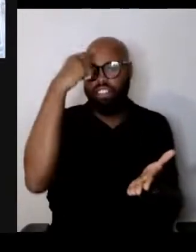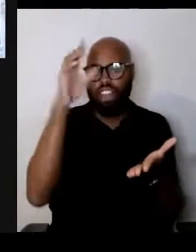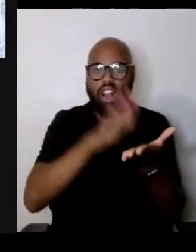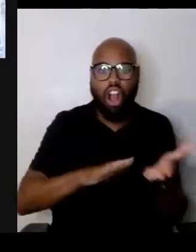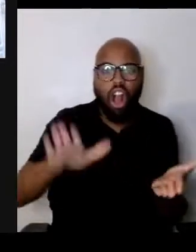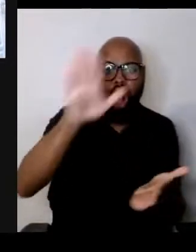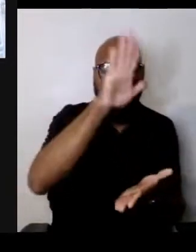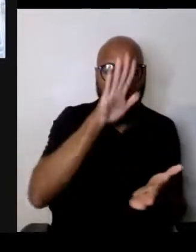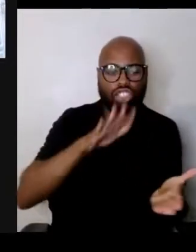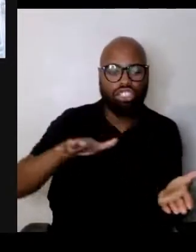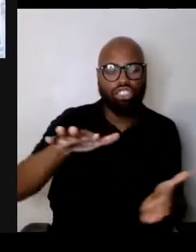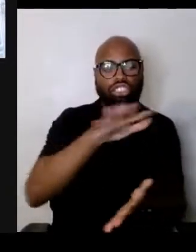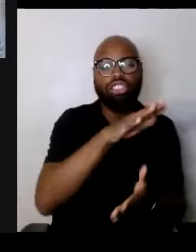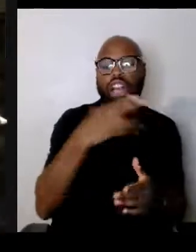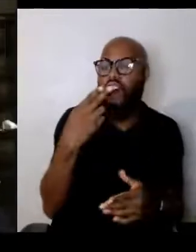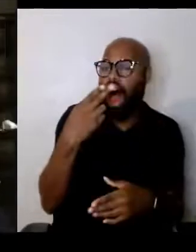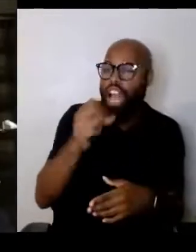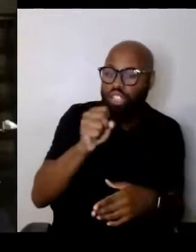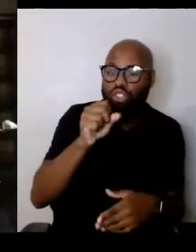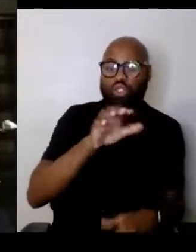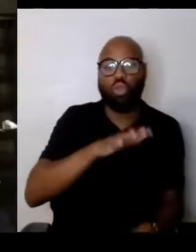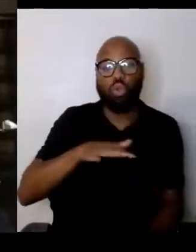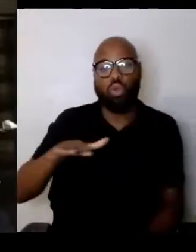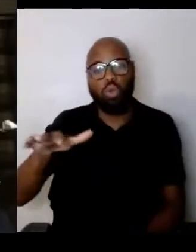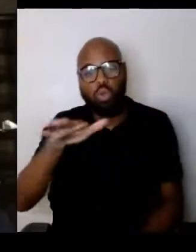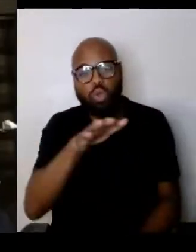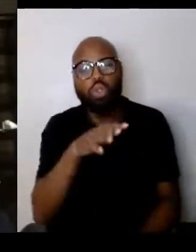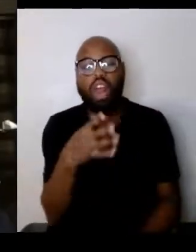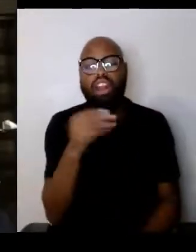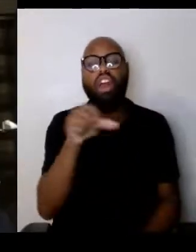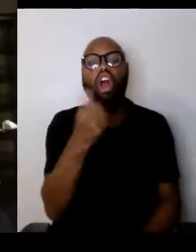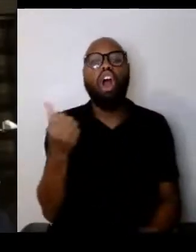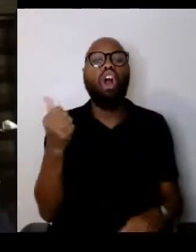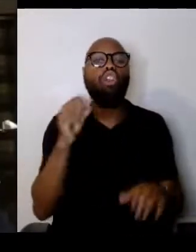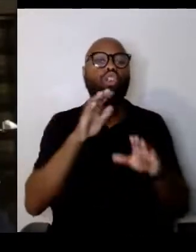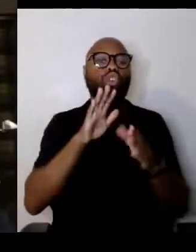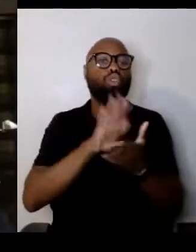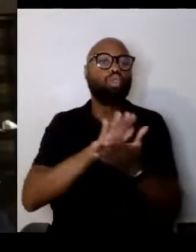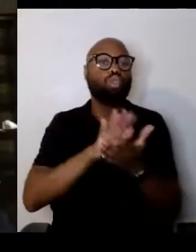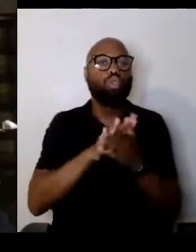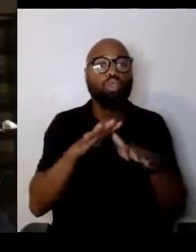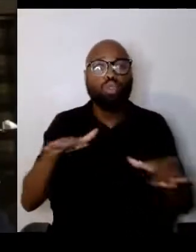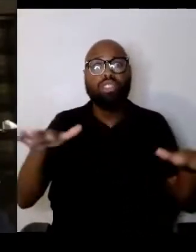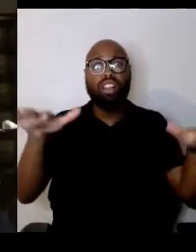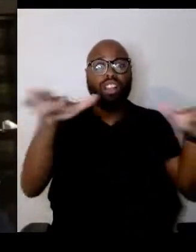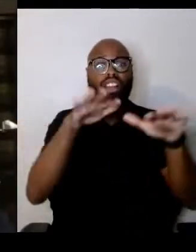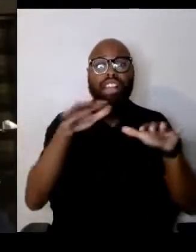and other schools need to teach about what happened to the Holocaust